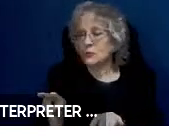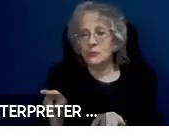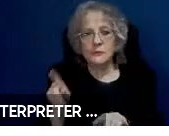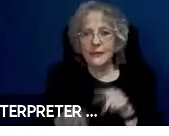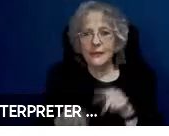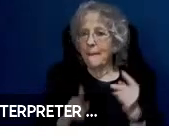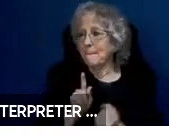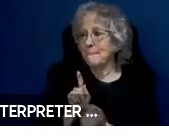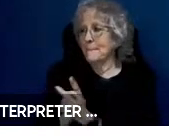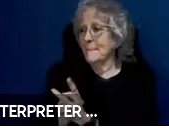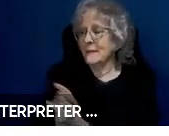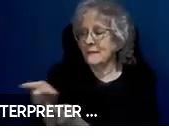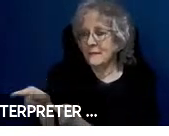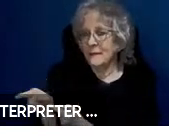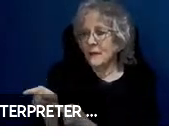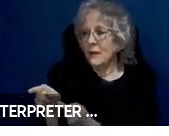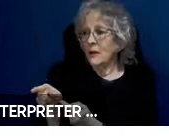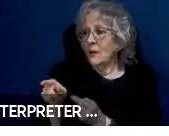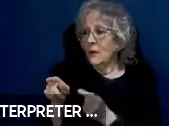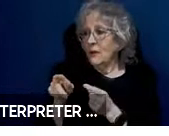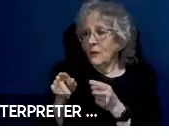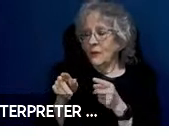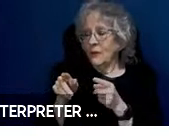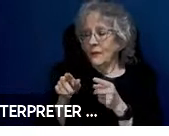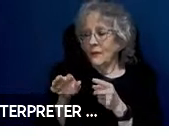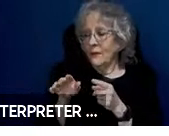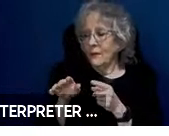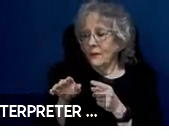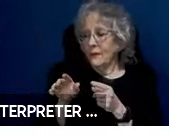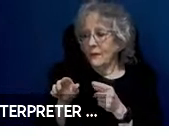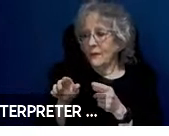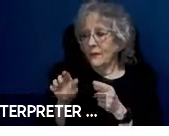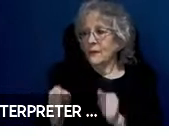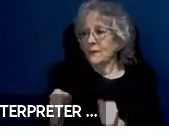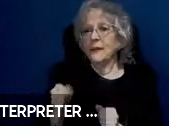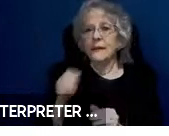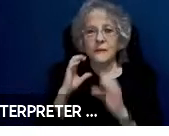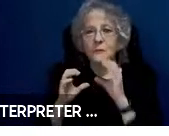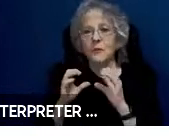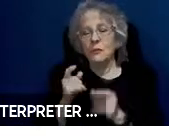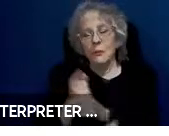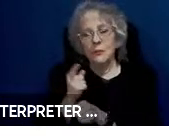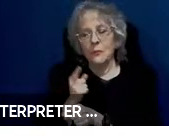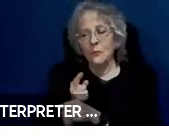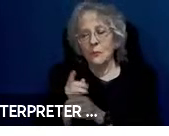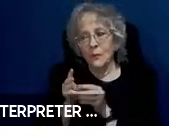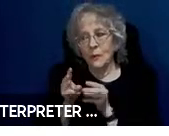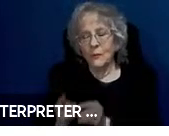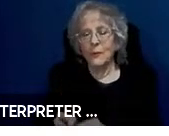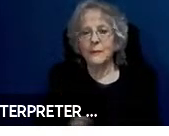so that they make sure that they do communicate in the proper way. And then again, the ability to